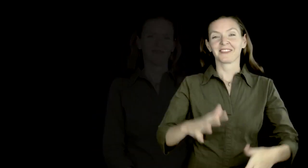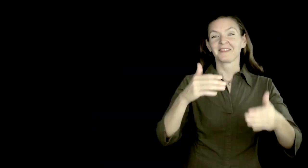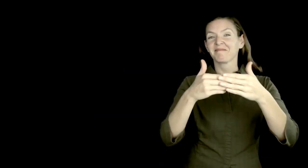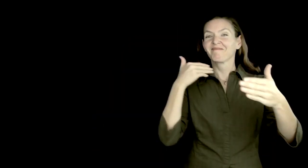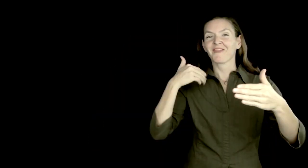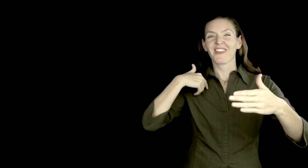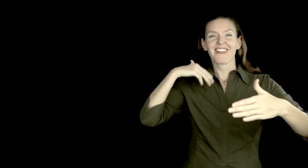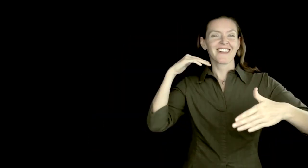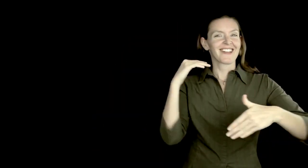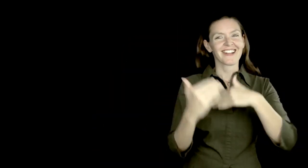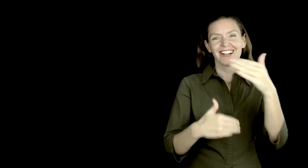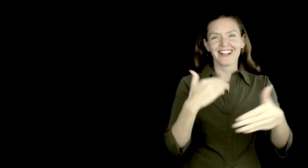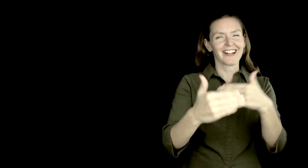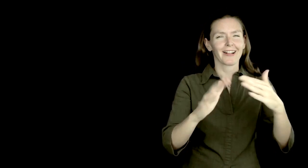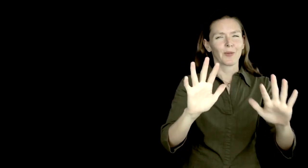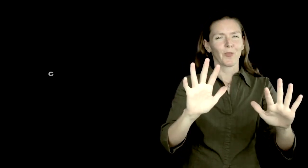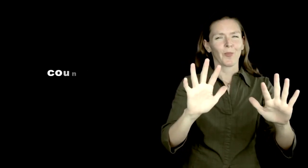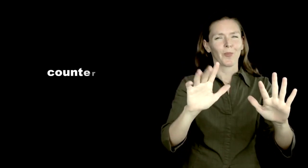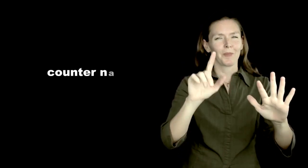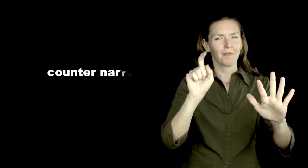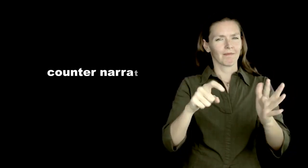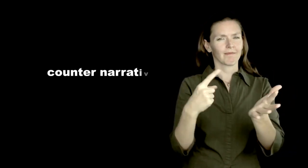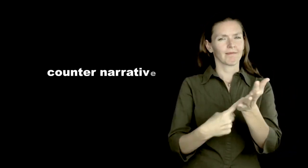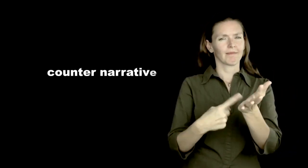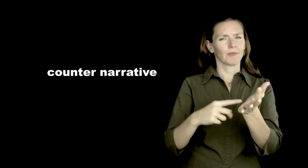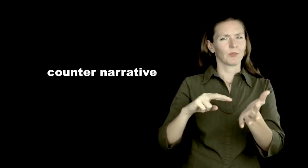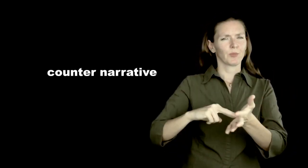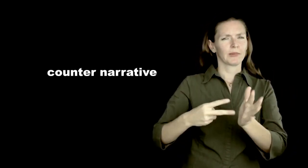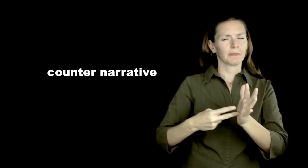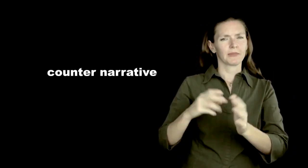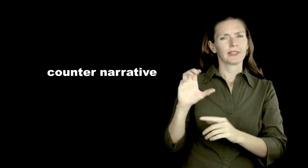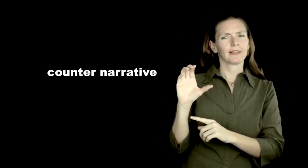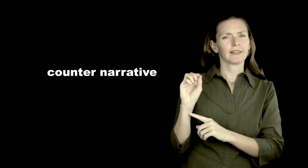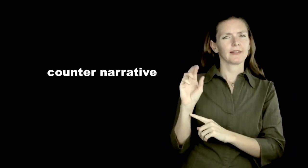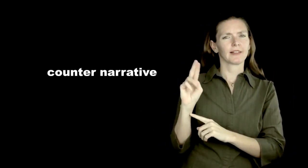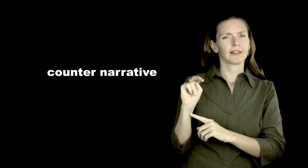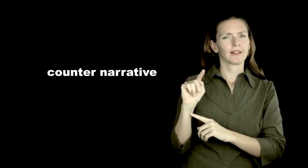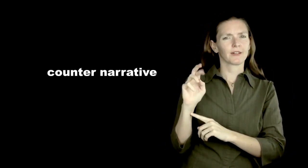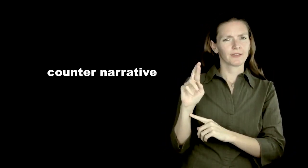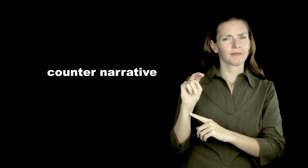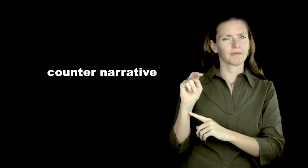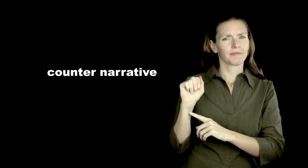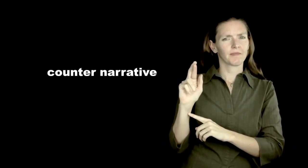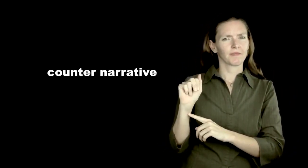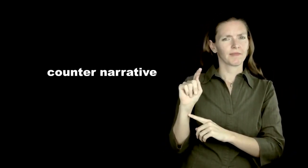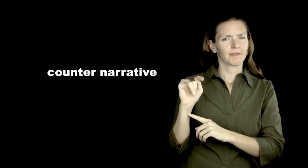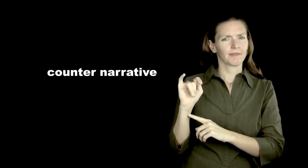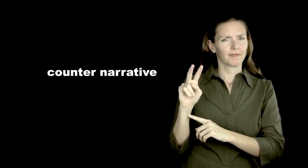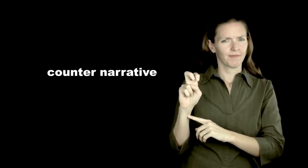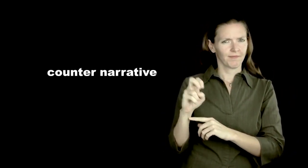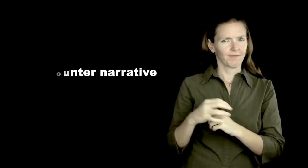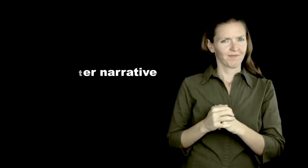Before we jump into the presentation, we need to discuss the term, 'counternarratives'.